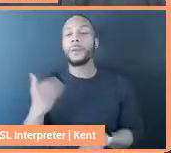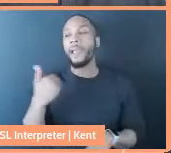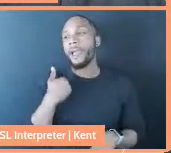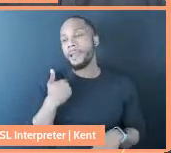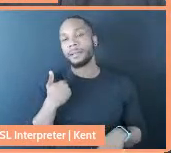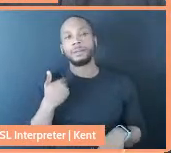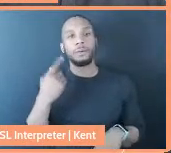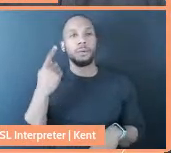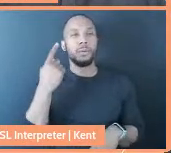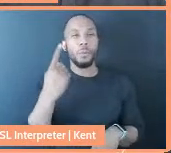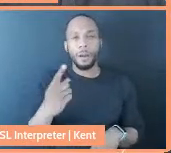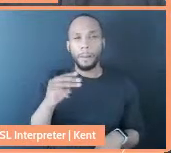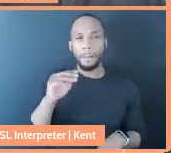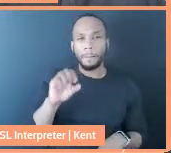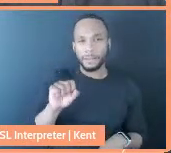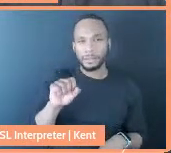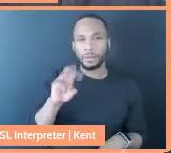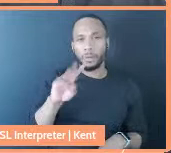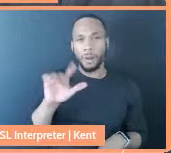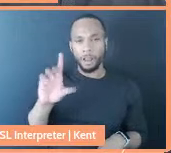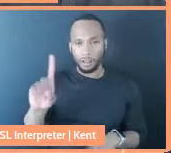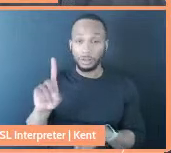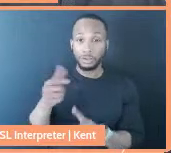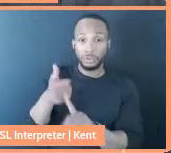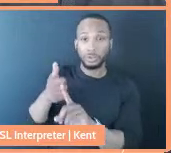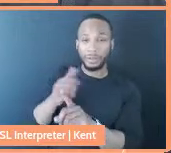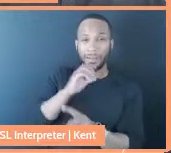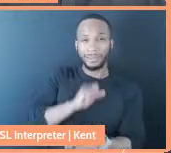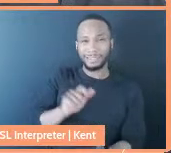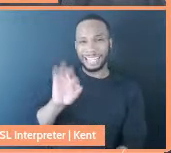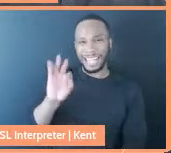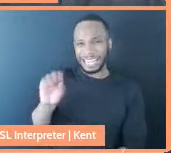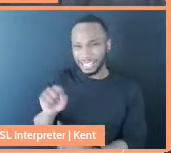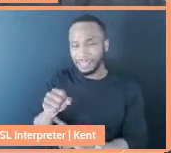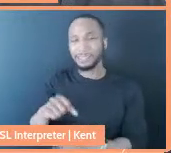Mrs. Wan, she's like 90 years old, or she's in her late eighties and she used to be a customer